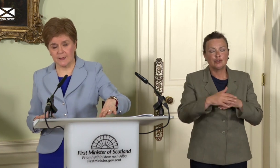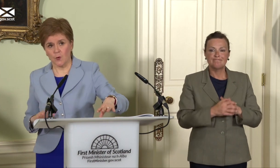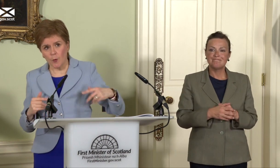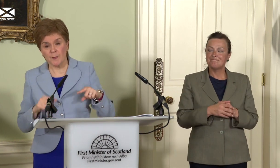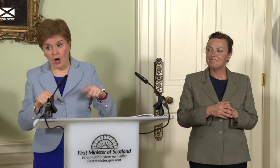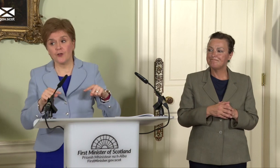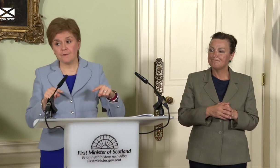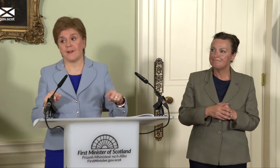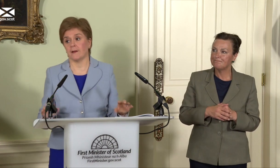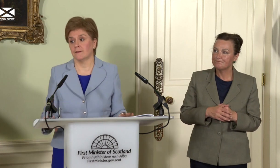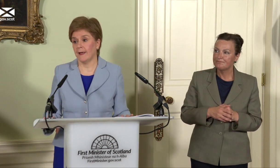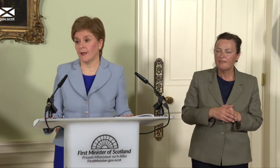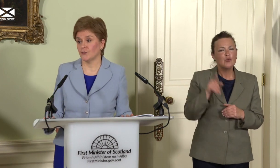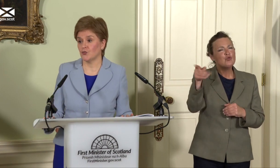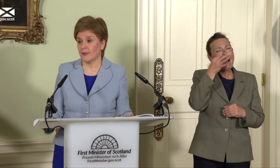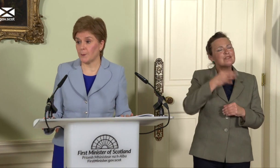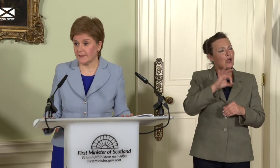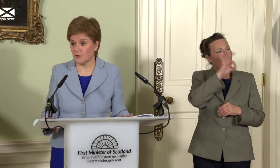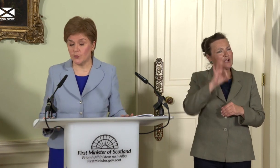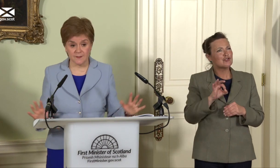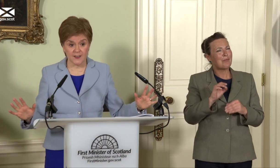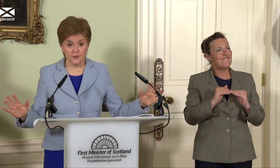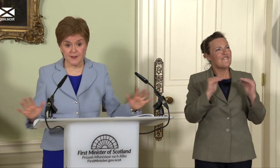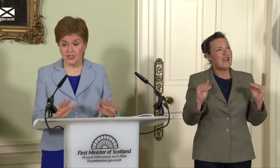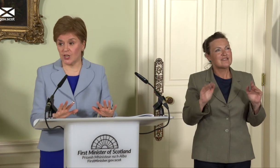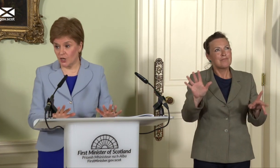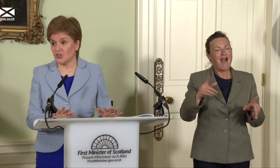what would be unfair to independence supporters, in fact unfair to the country,